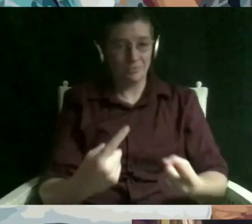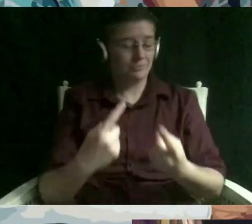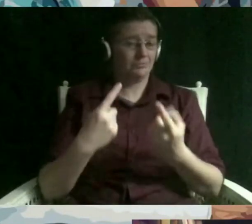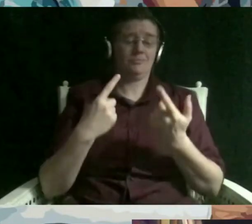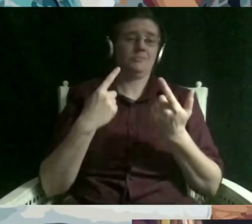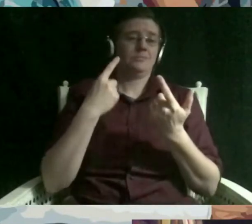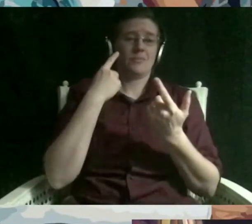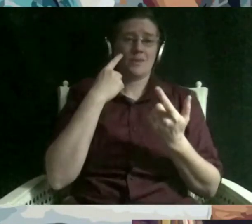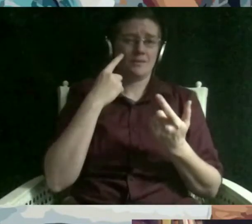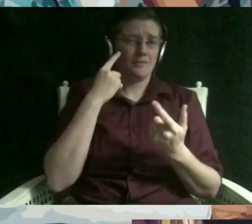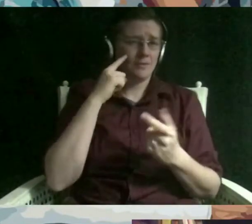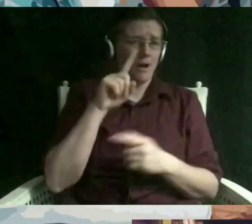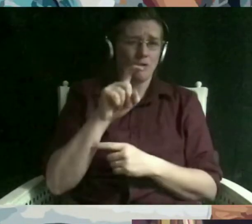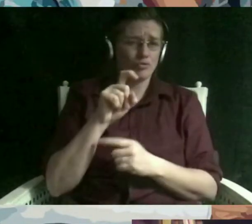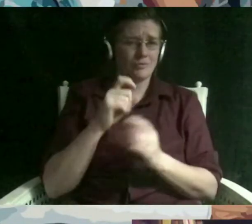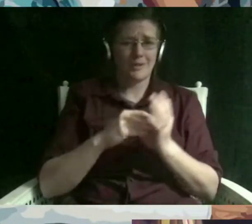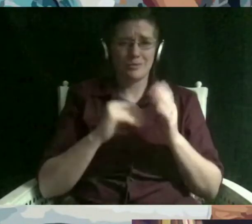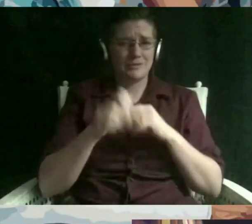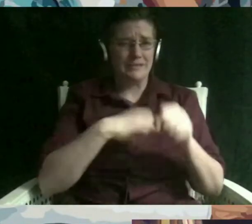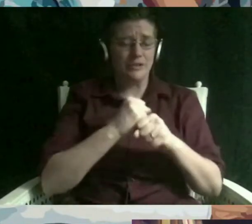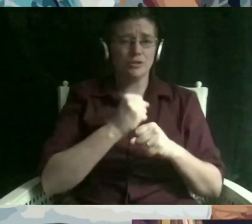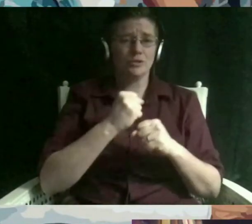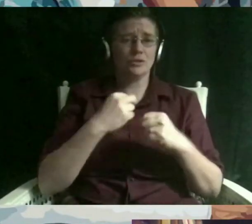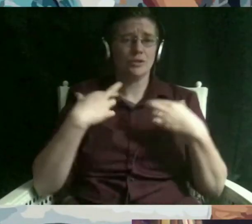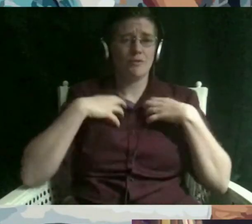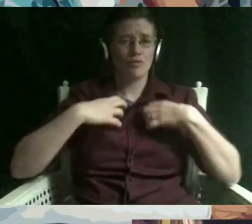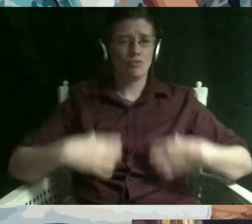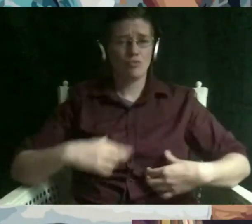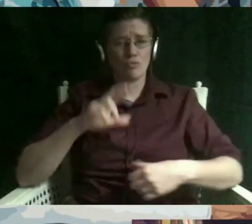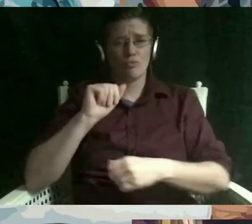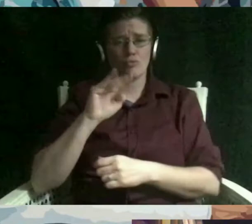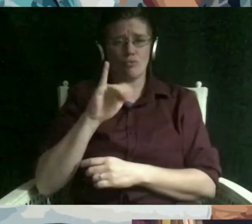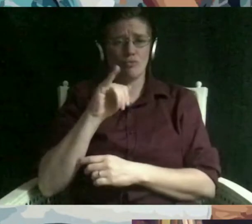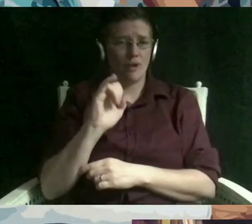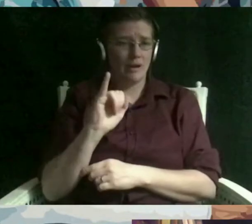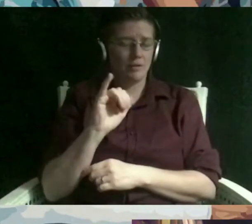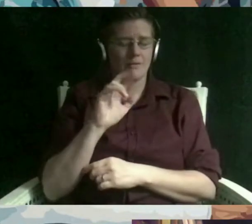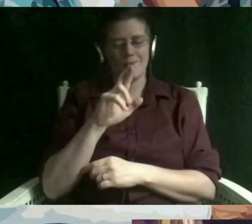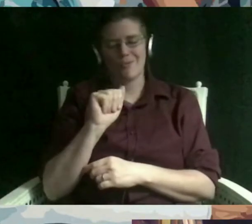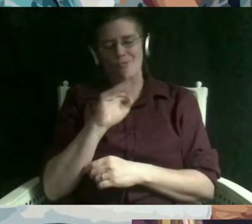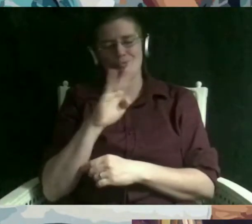each other and that sentiment still continues um you know the spirit of questioning for